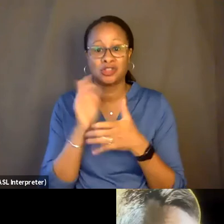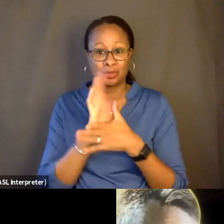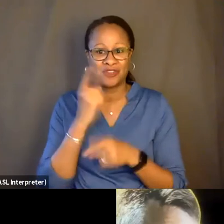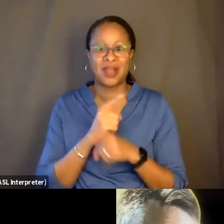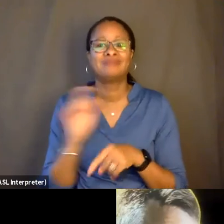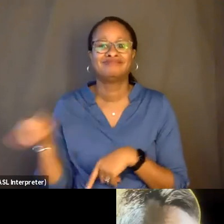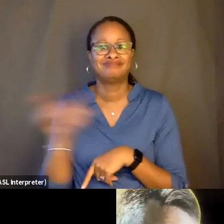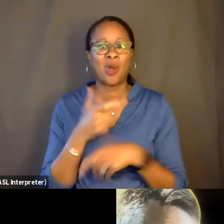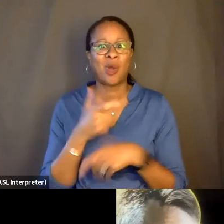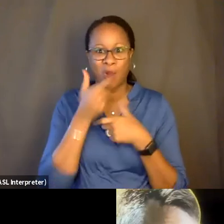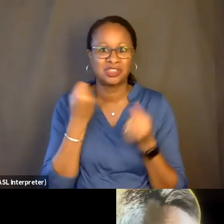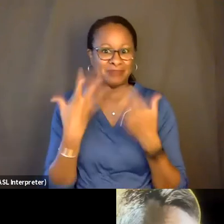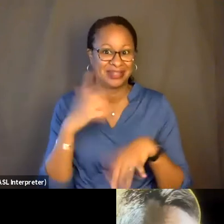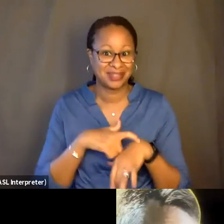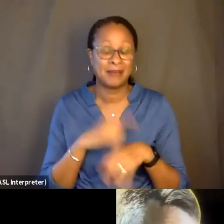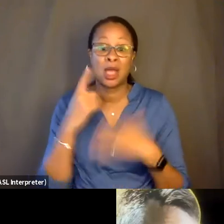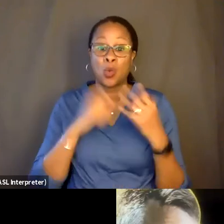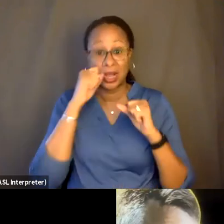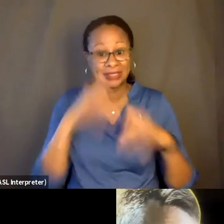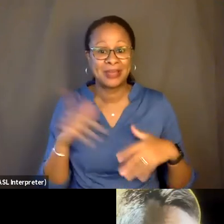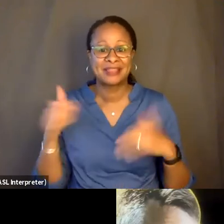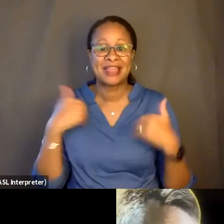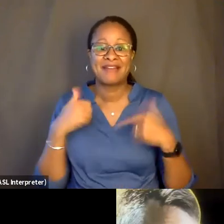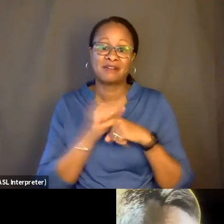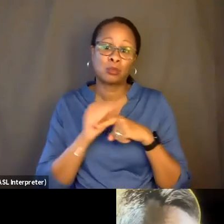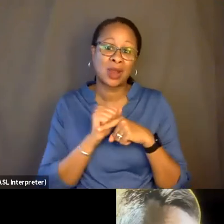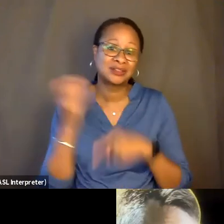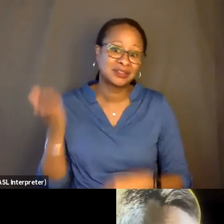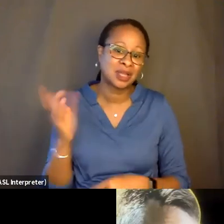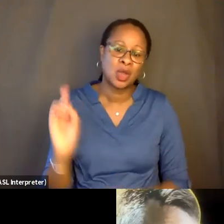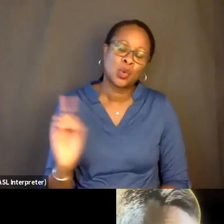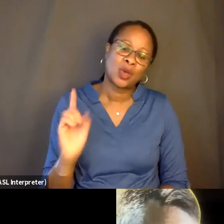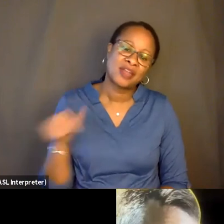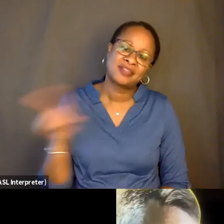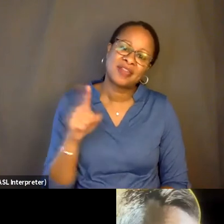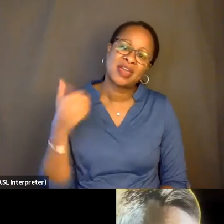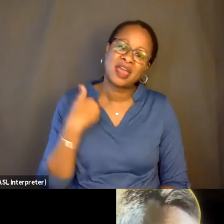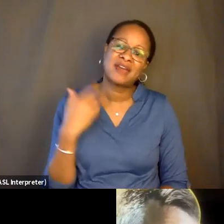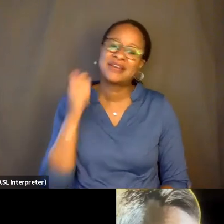And what's amazing is they have a practice there where they have a daily session.